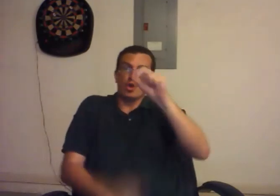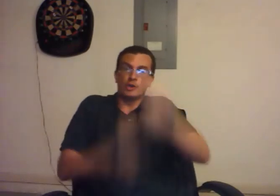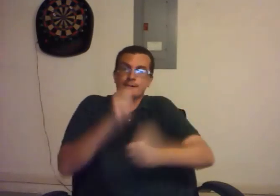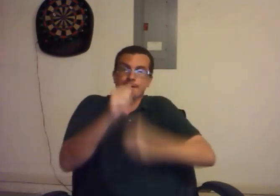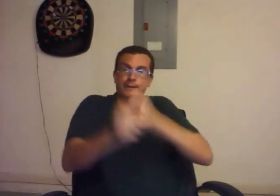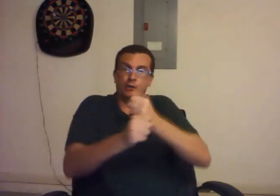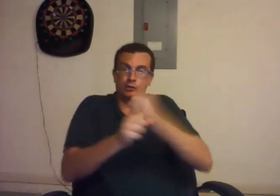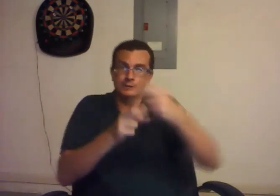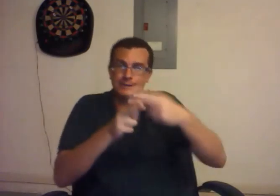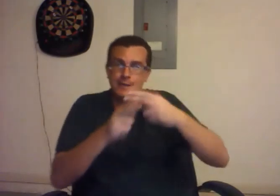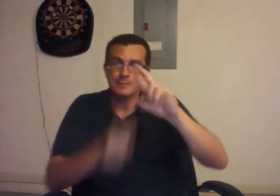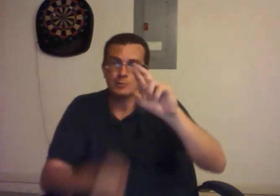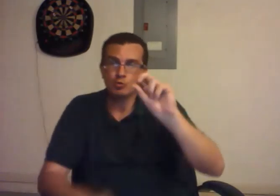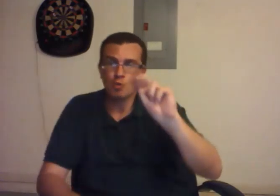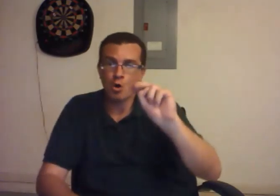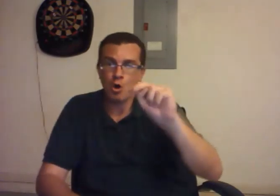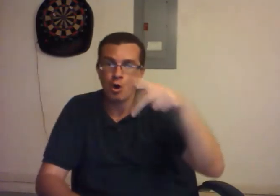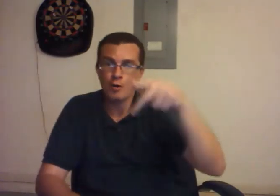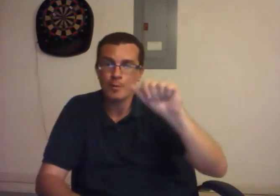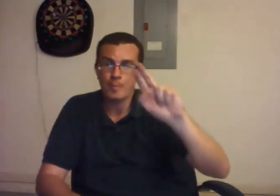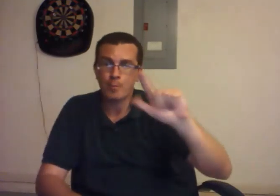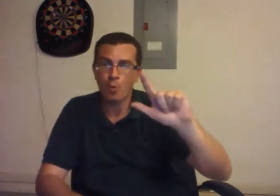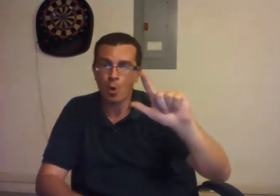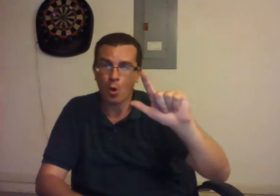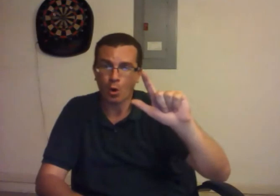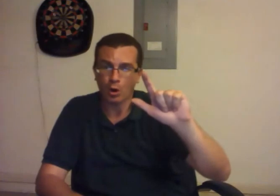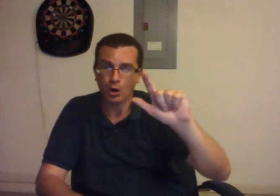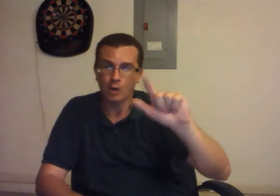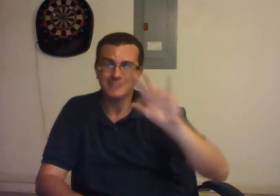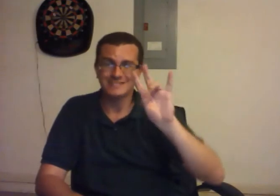there for thirty years, by the name of Ron Paul